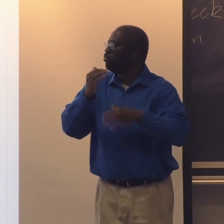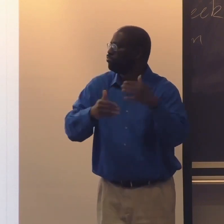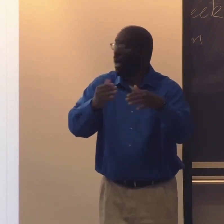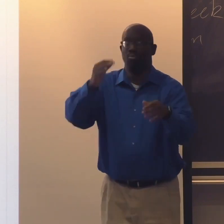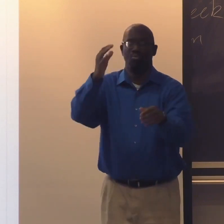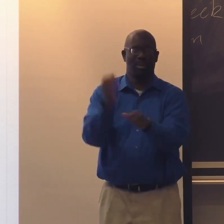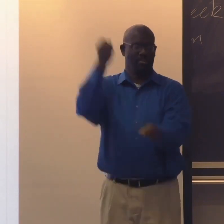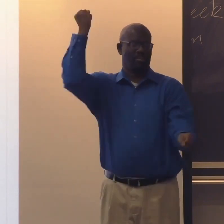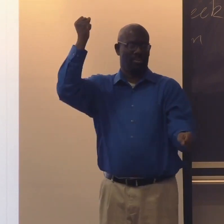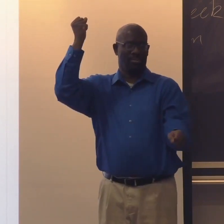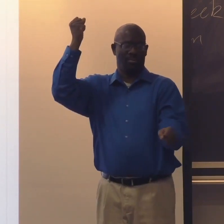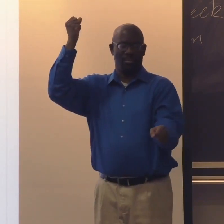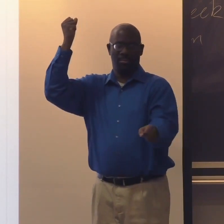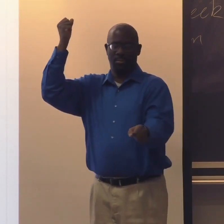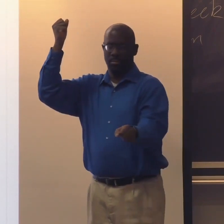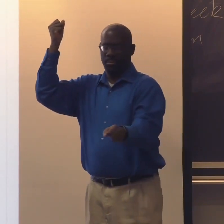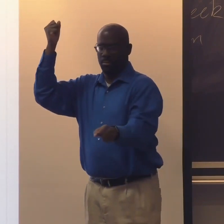And they filed an injunction, and they won.